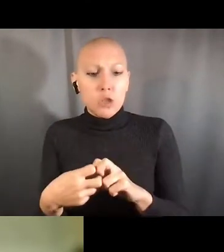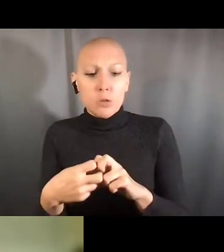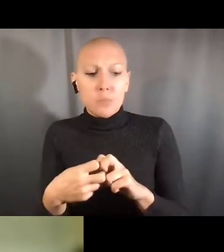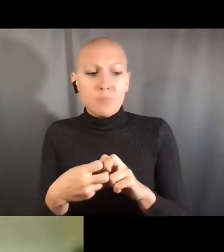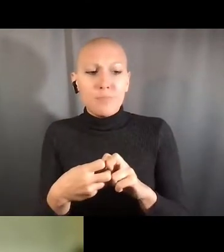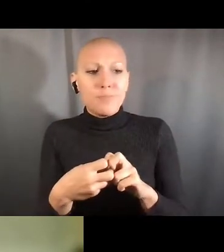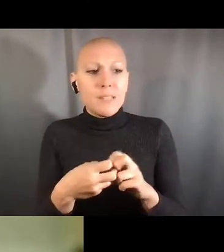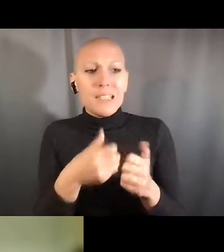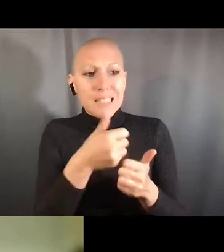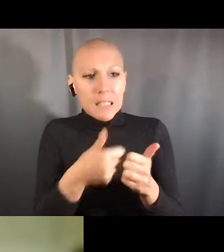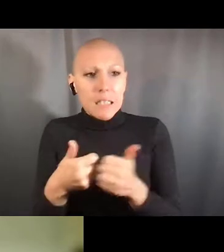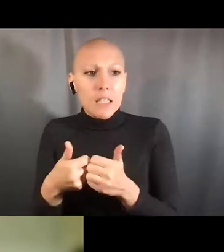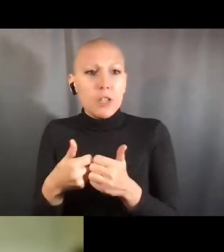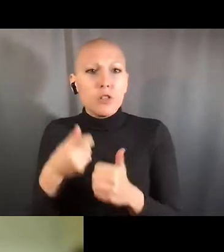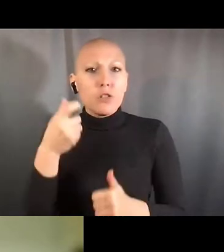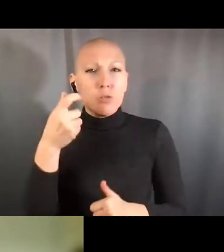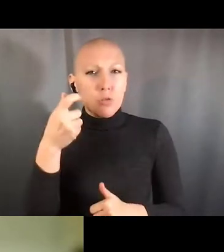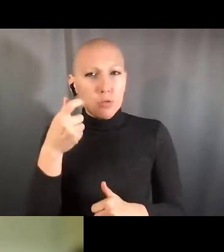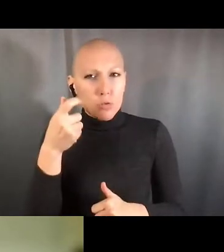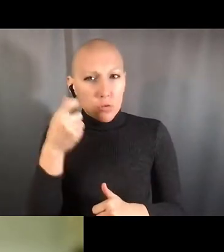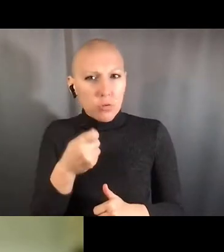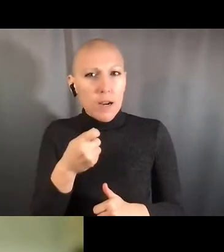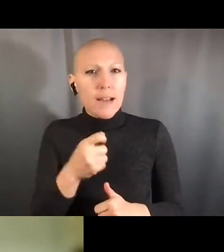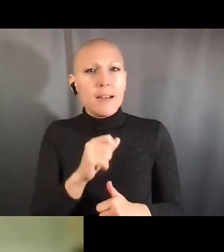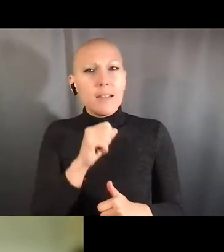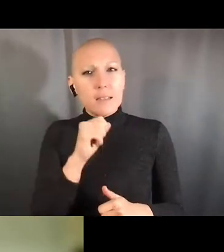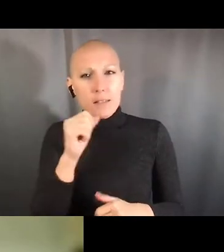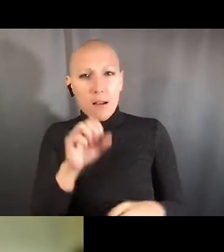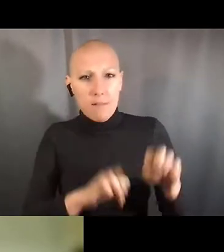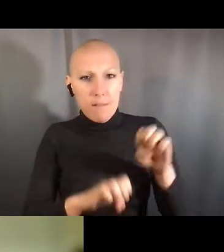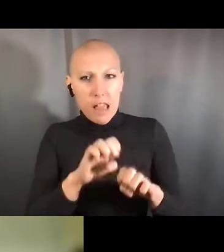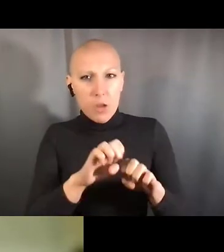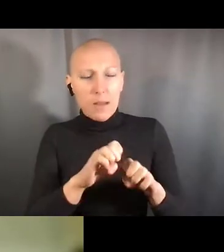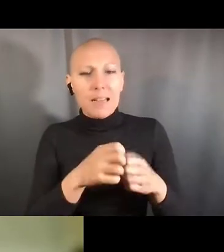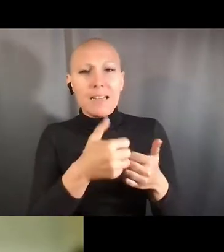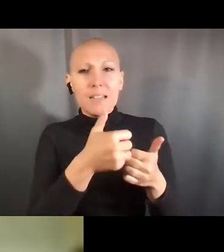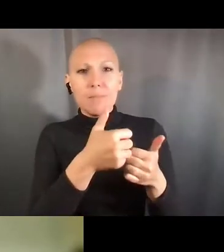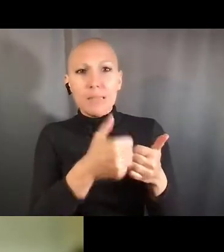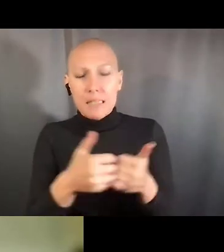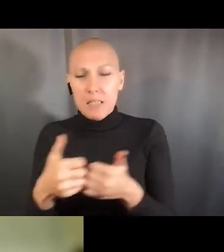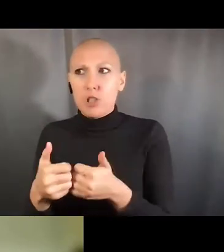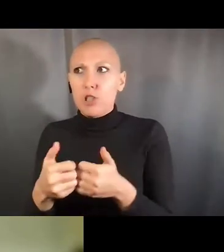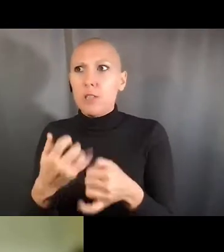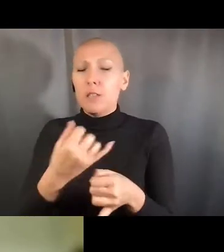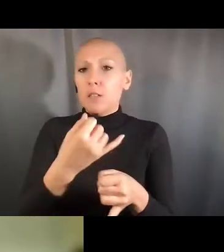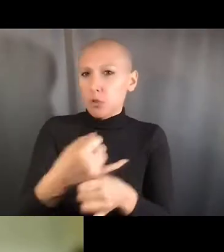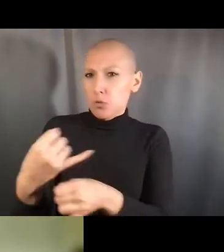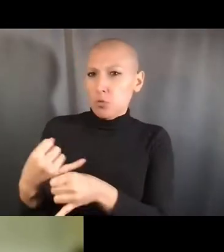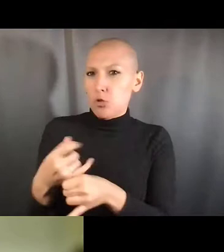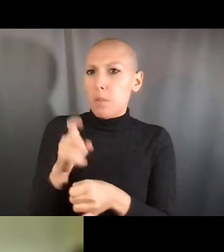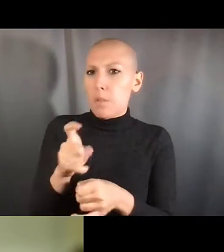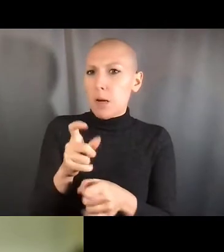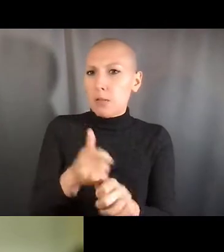into teaching could introduce students to those cores that were available for the research, which could benefit them when they get into the labs